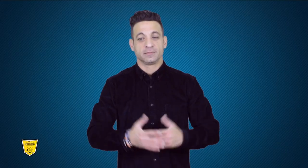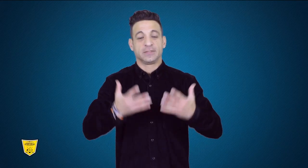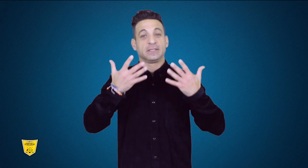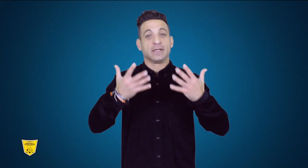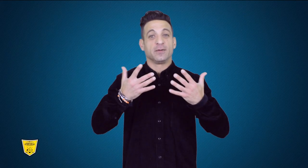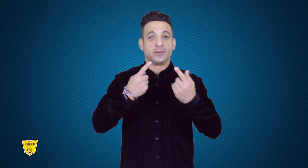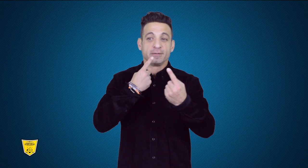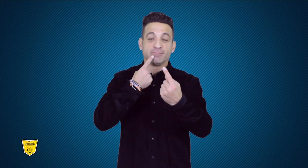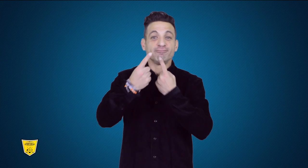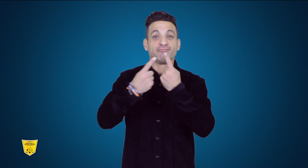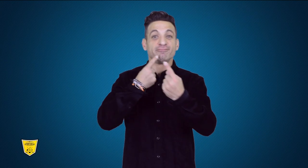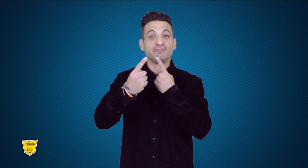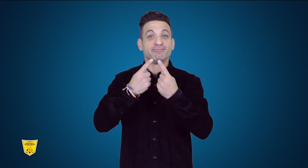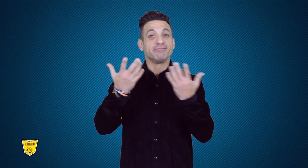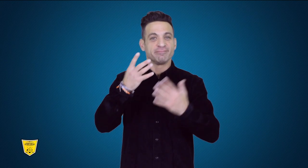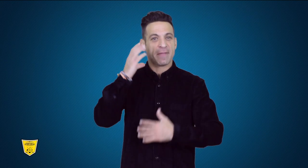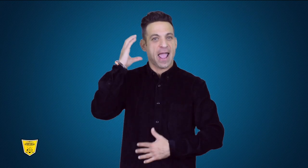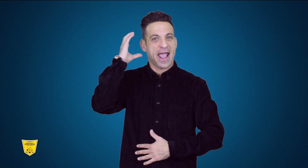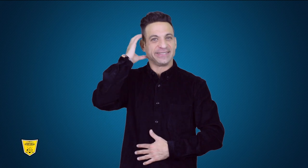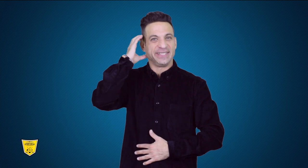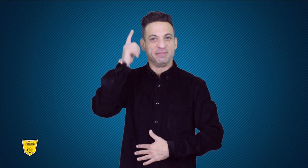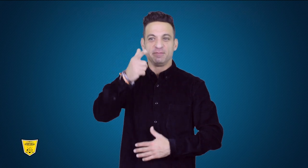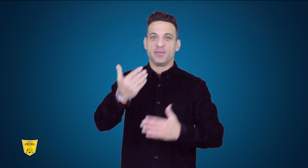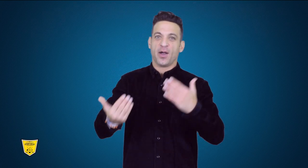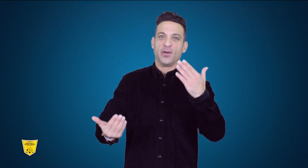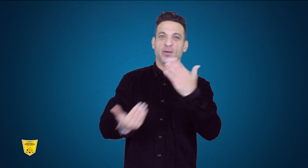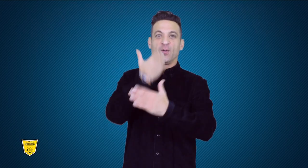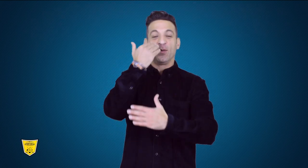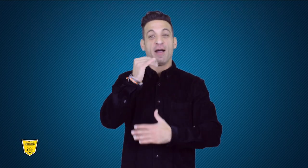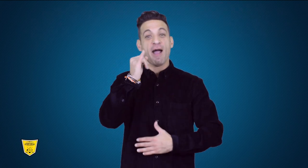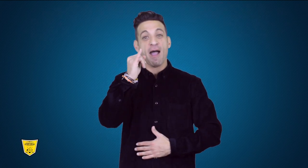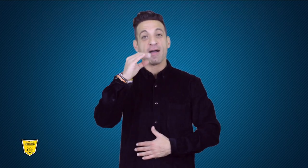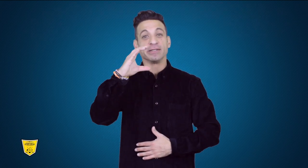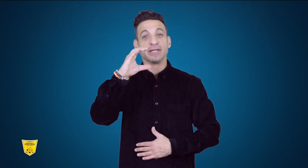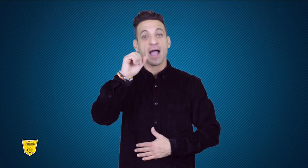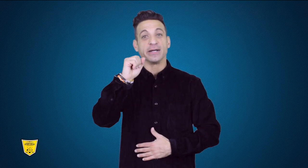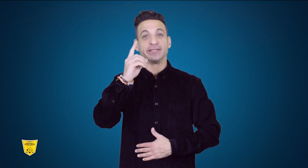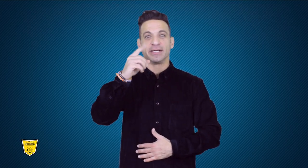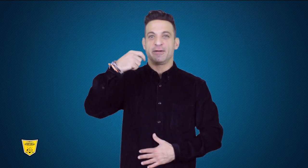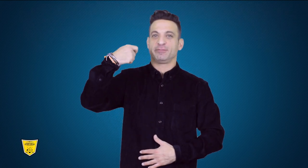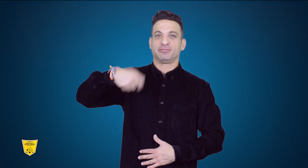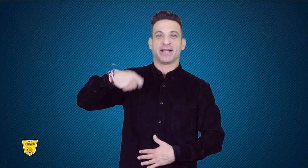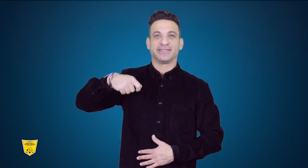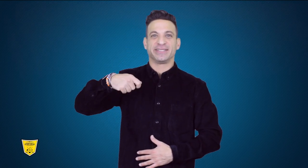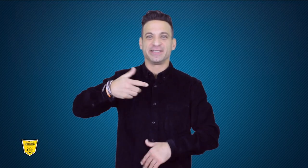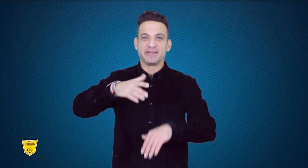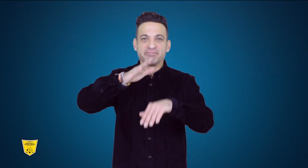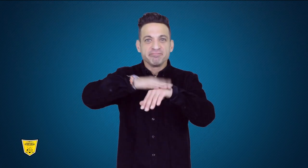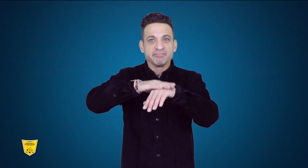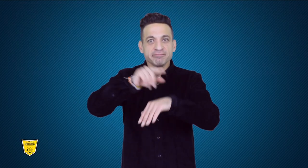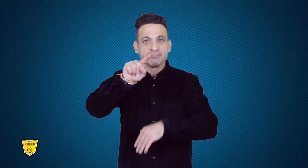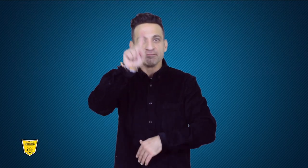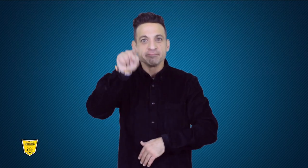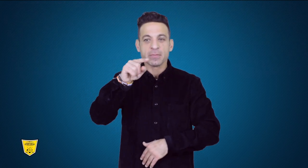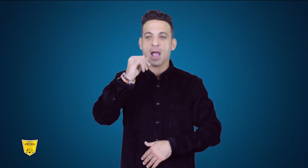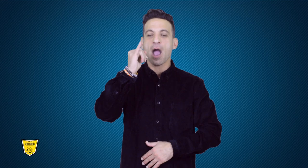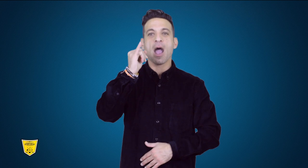Now with Dr. Adam Kosa as the new ICSD president,